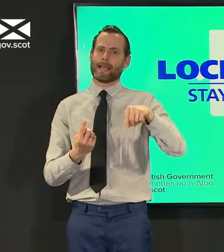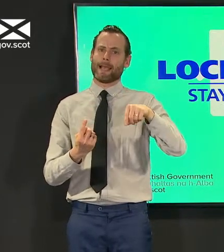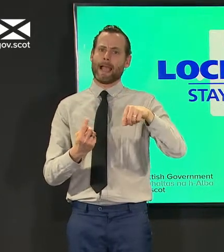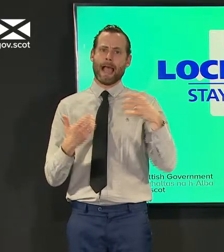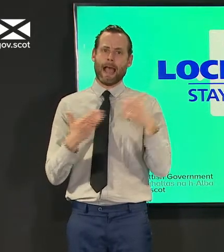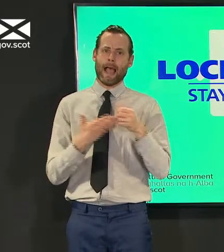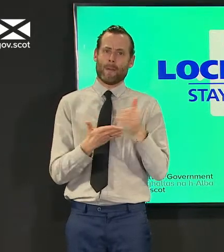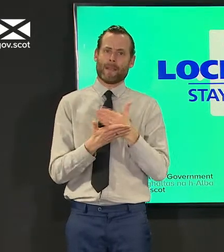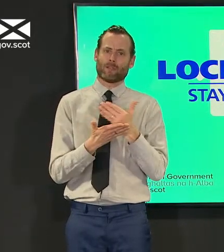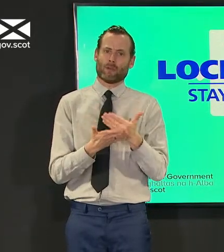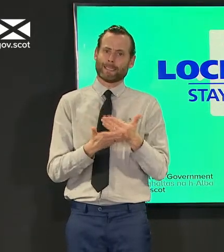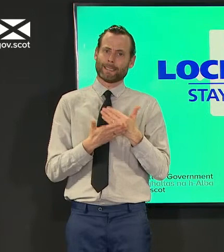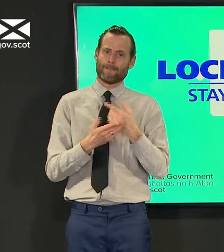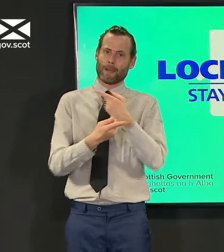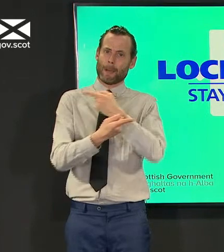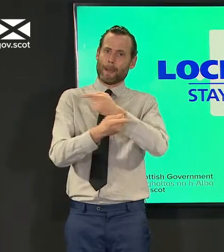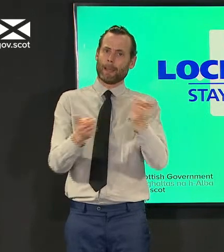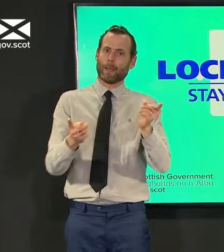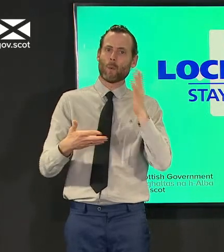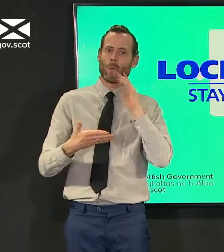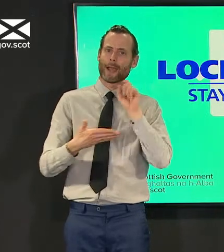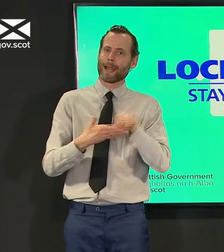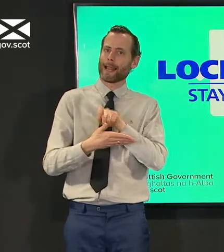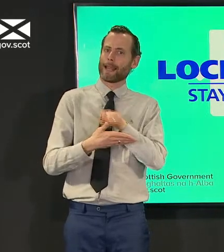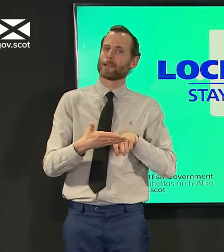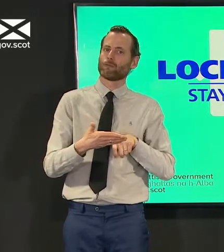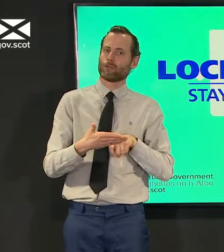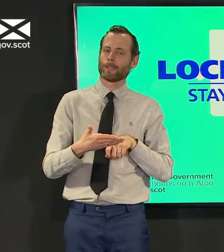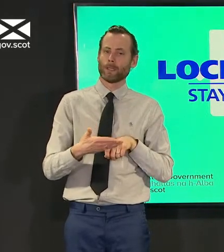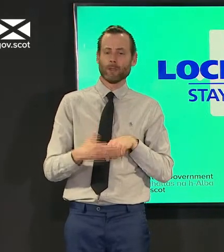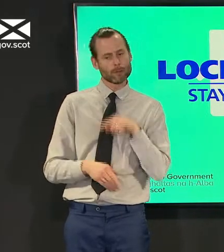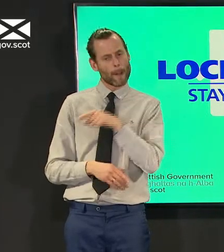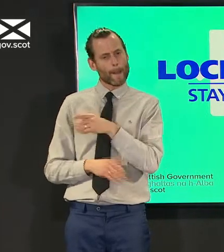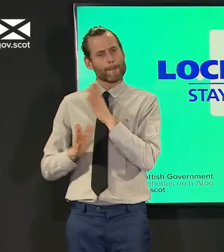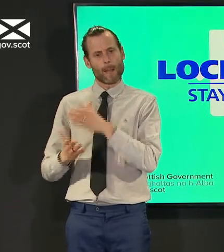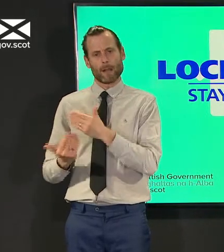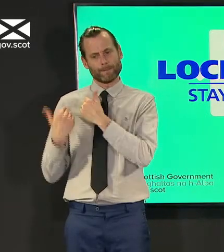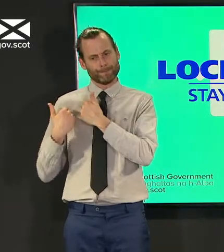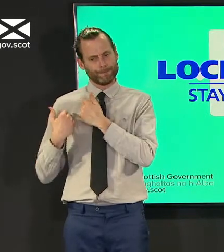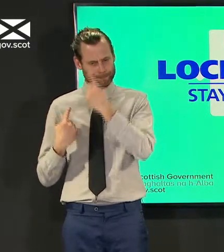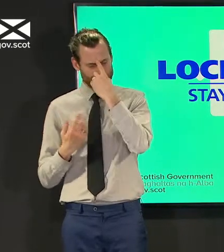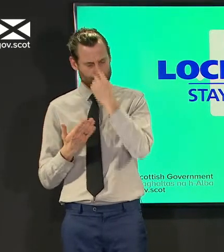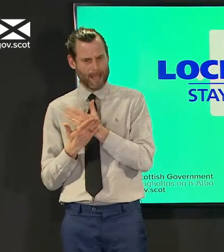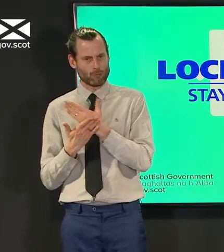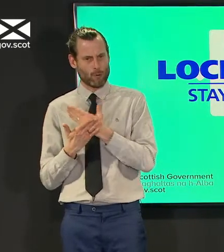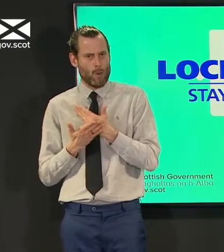it is entirely proper that they would do that uh and it will be around um making